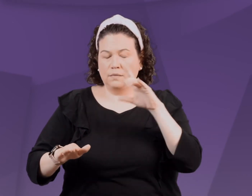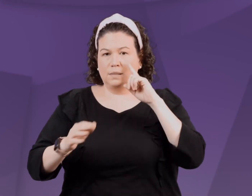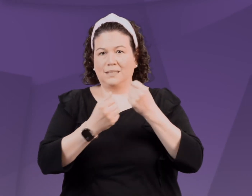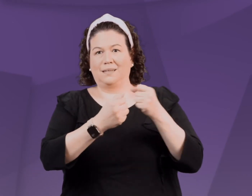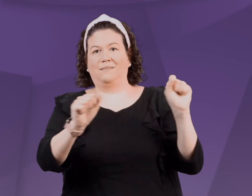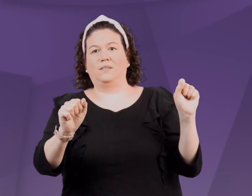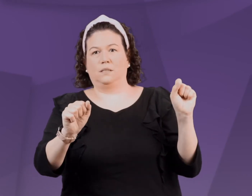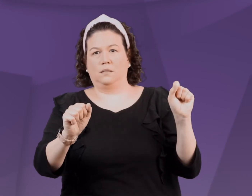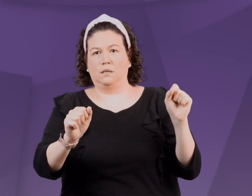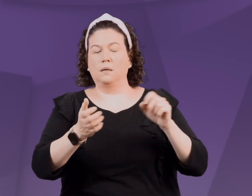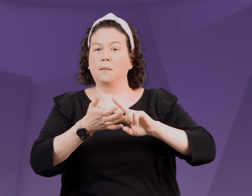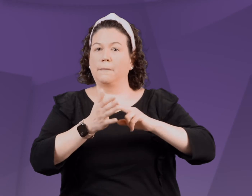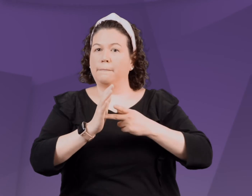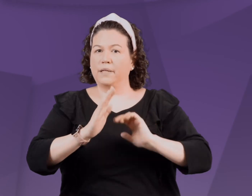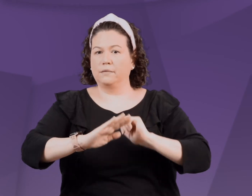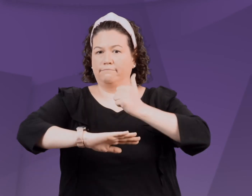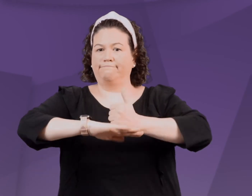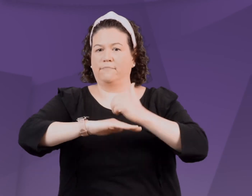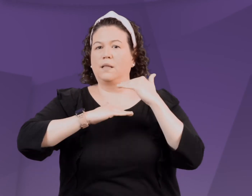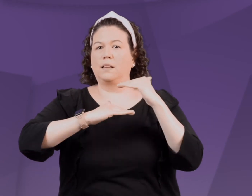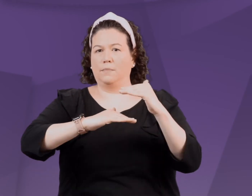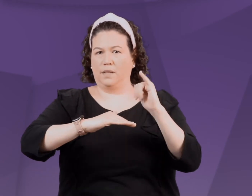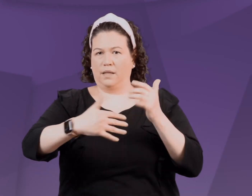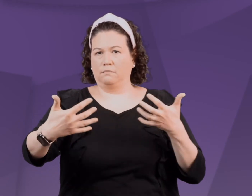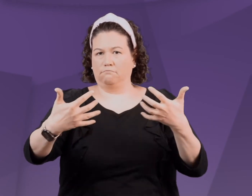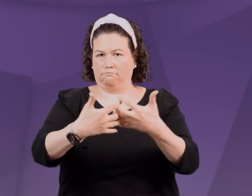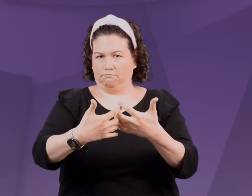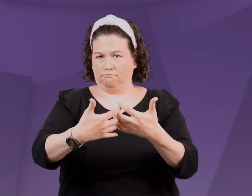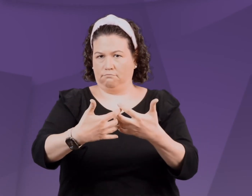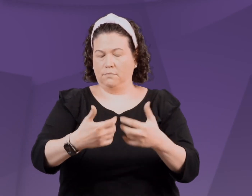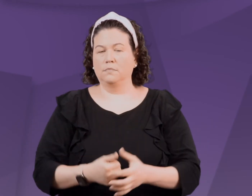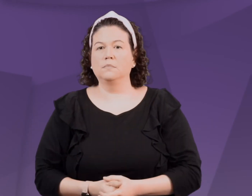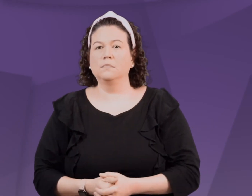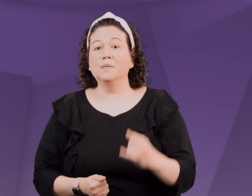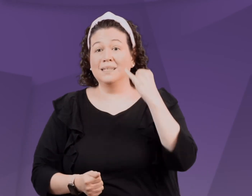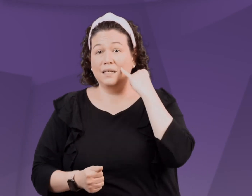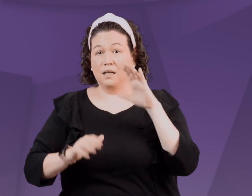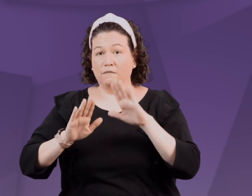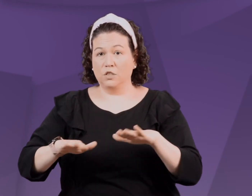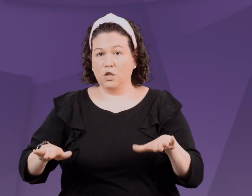If the child is seeking safety, then setting a limit may be the strategy to take.